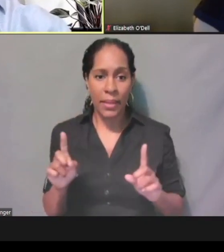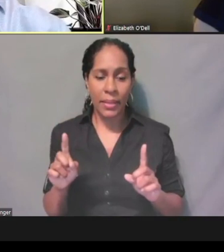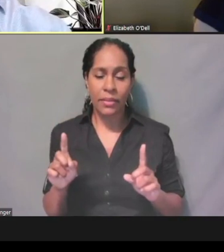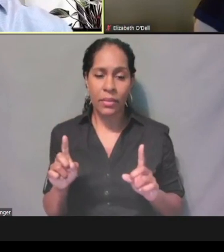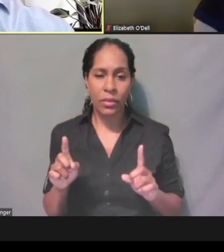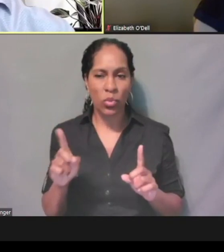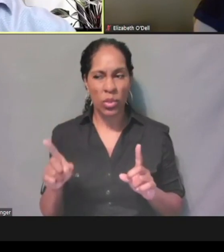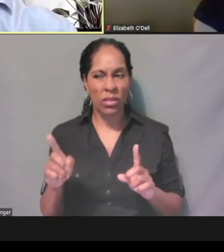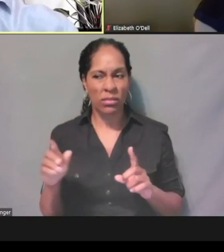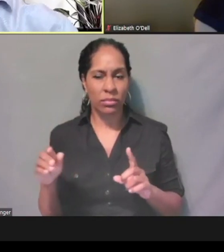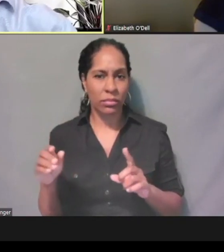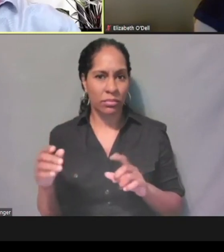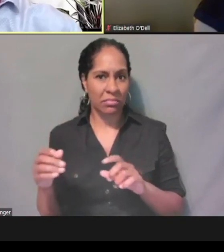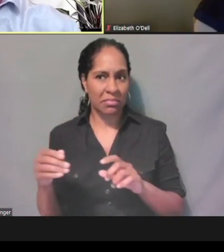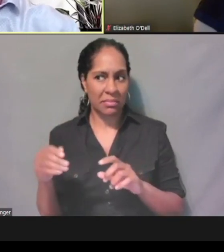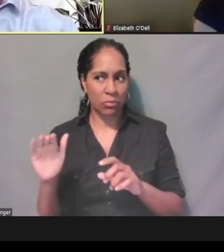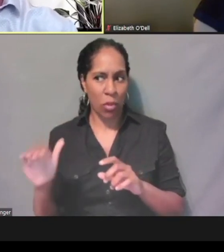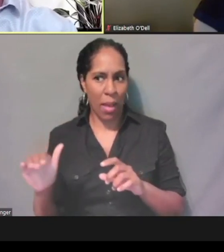and help 'em remind them of that desk guide.